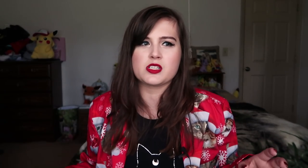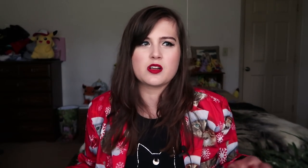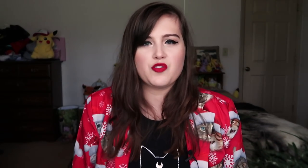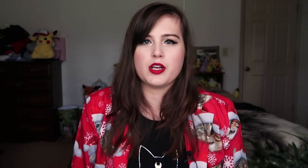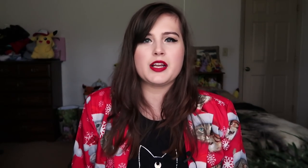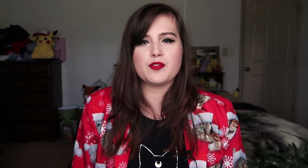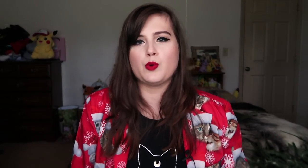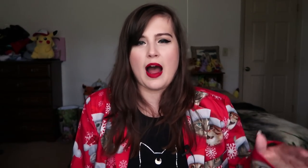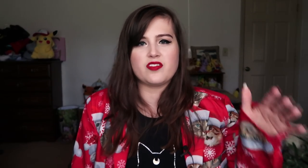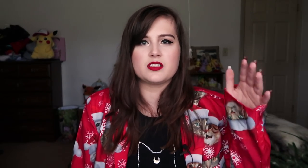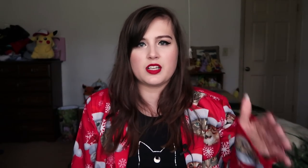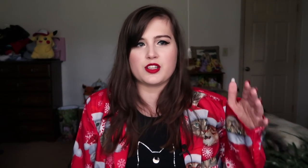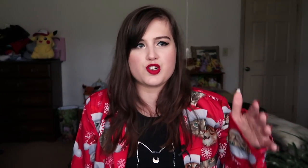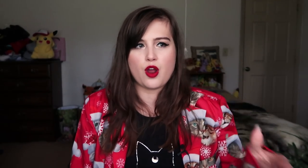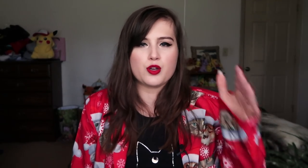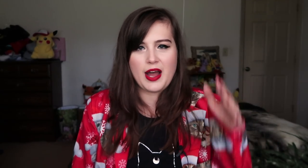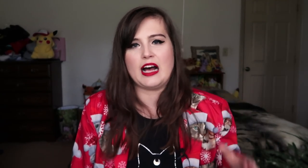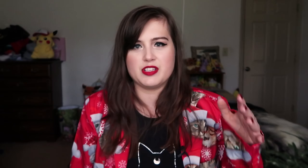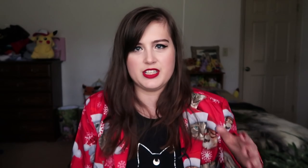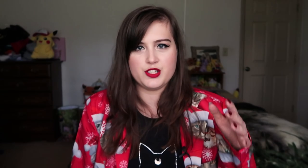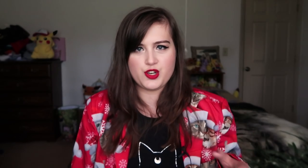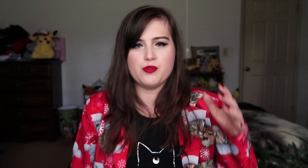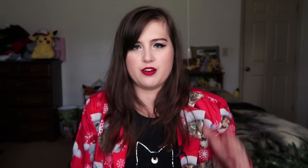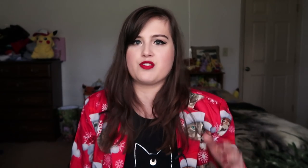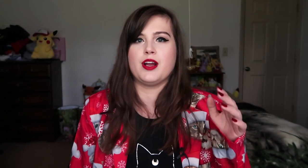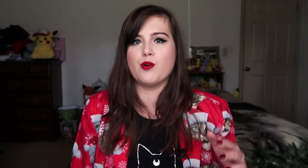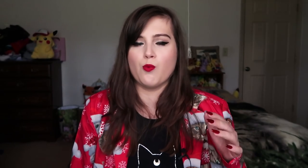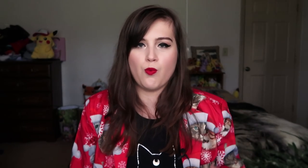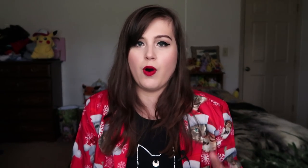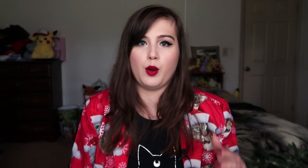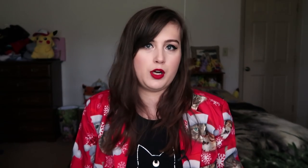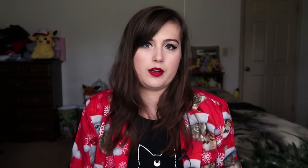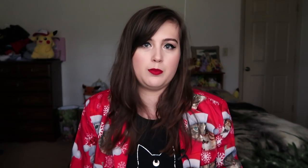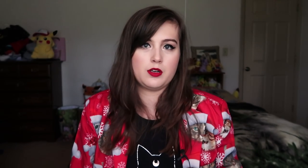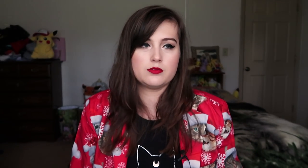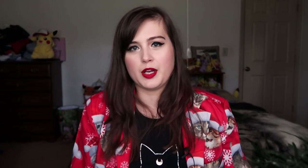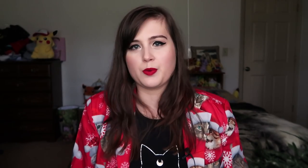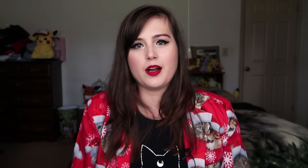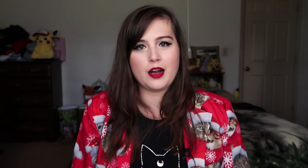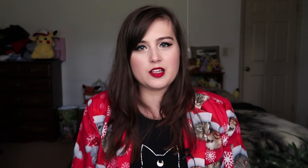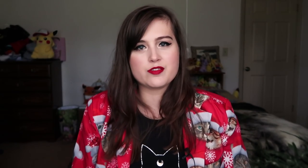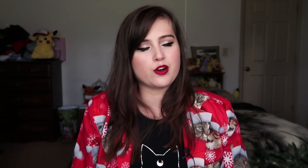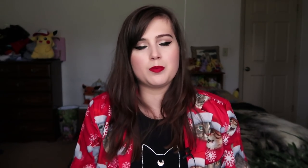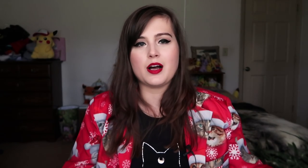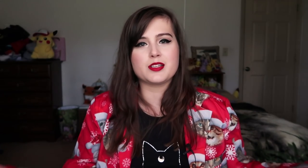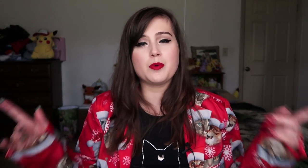I feel like, if you haven't seen the show, you have to see the show to understand what I'm talking about. That's why I love Cheryl Blossom.